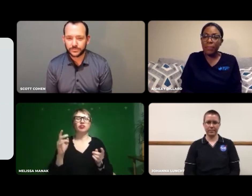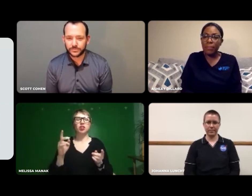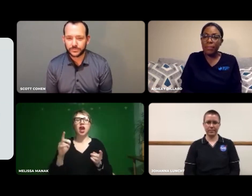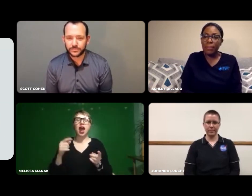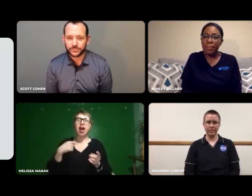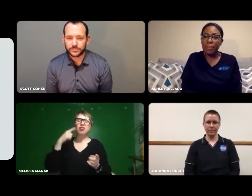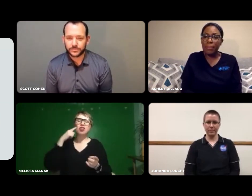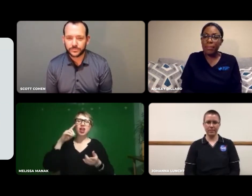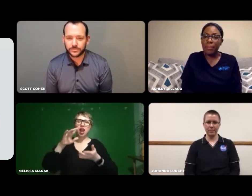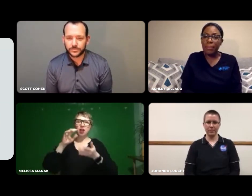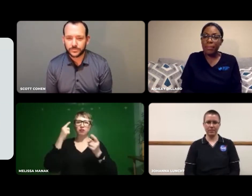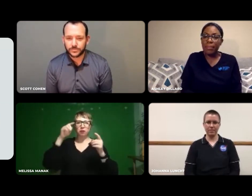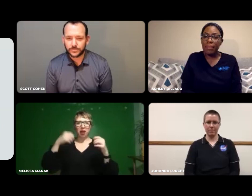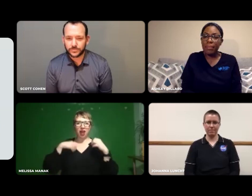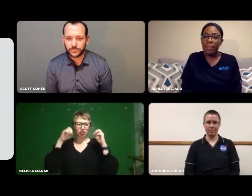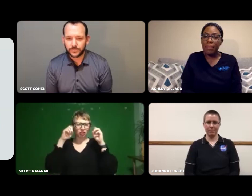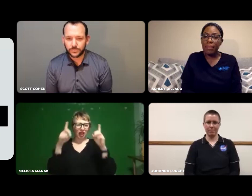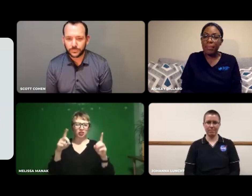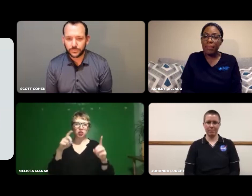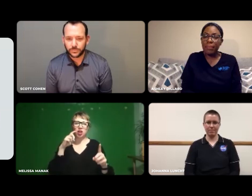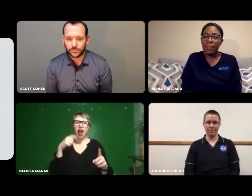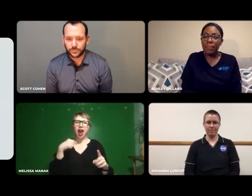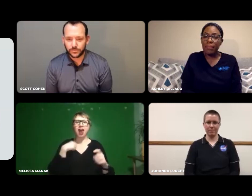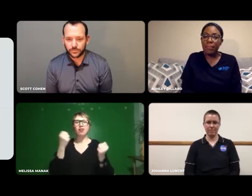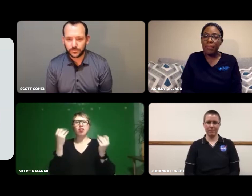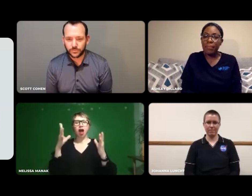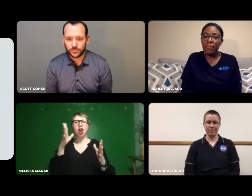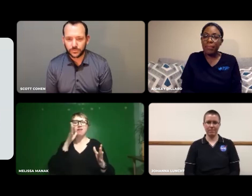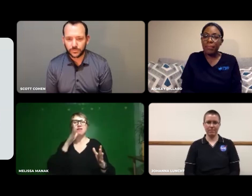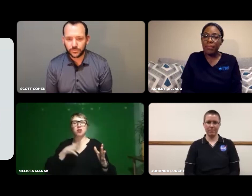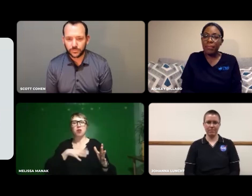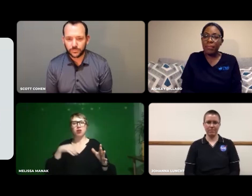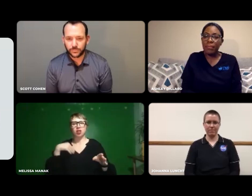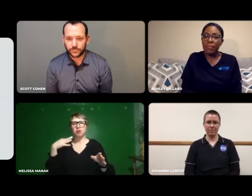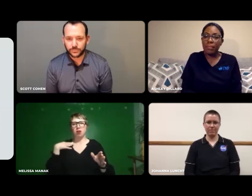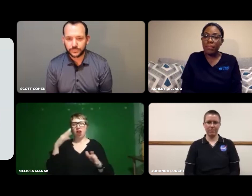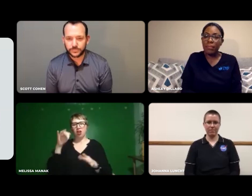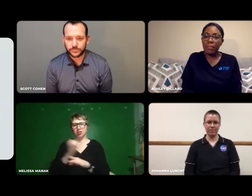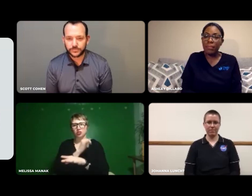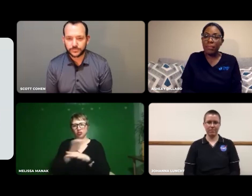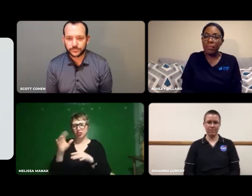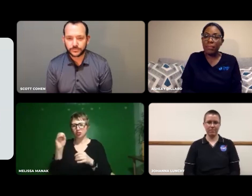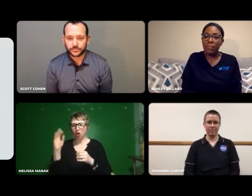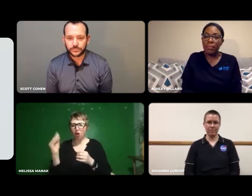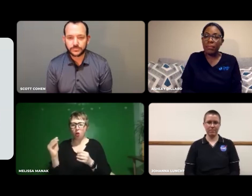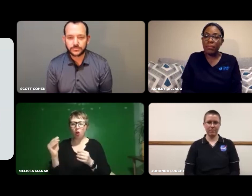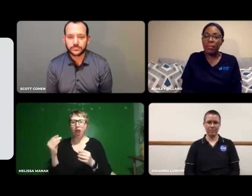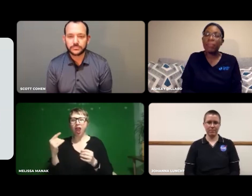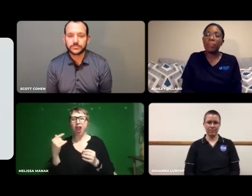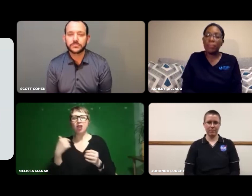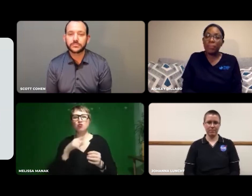I think when it came to my education, I had a lot of females in my industry, so I never